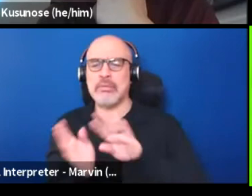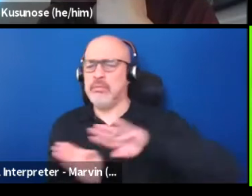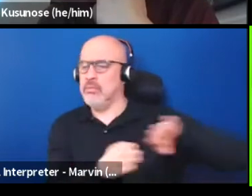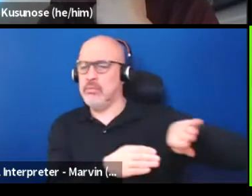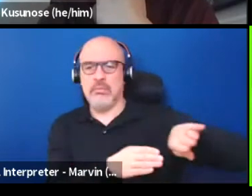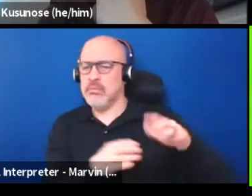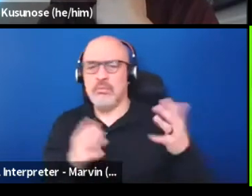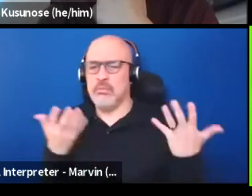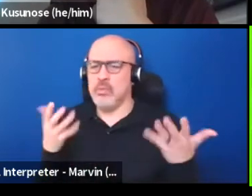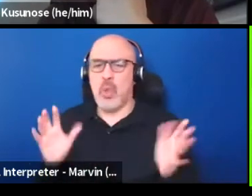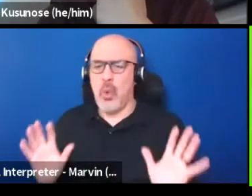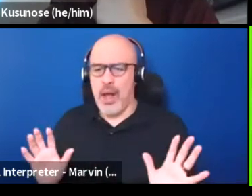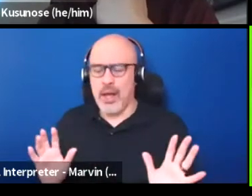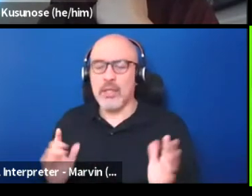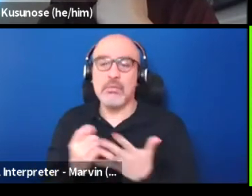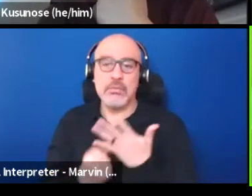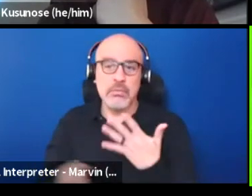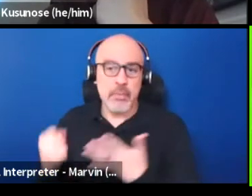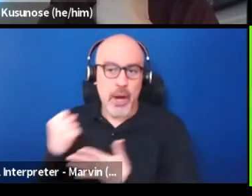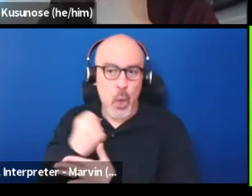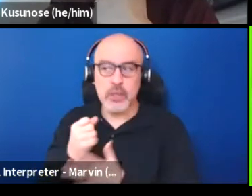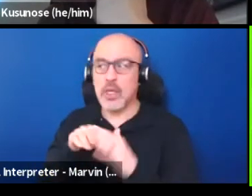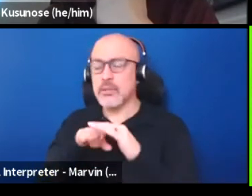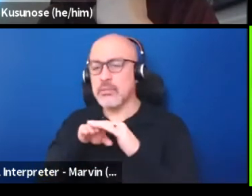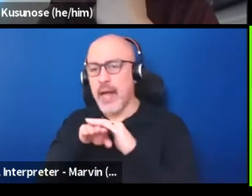one that prioritizes access for all people,